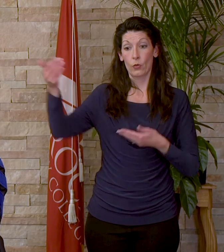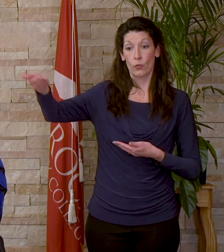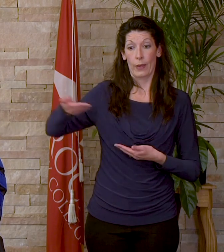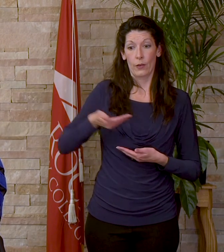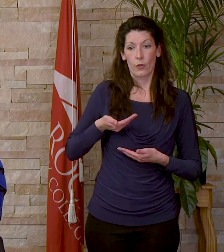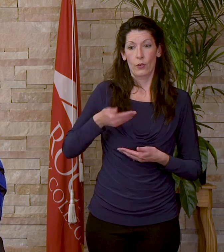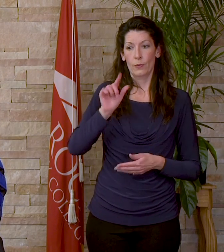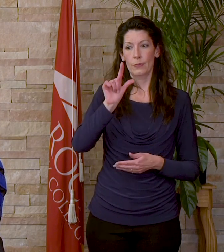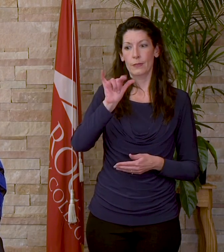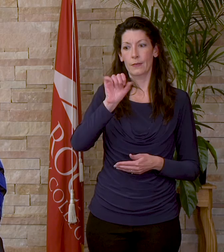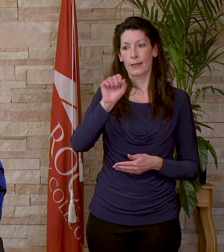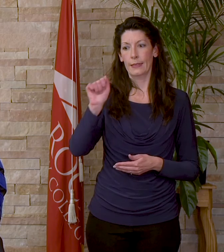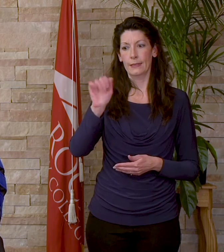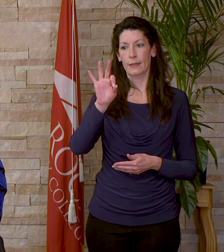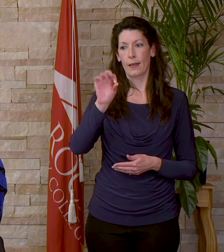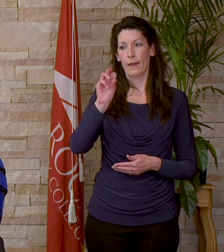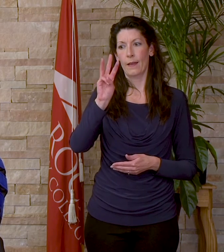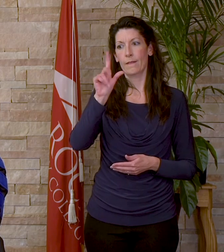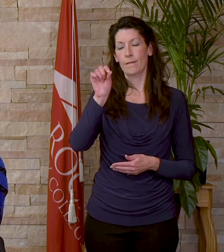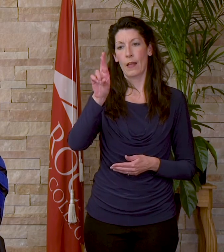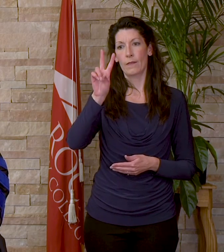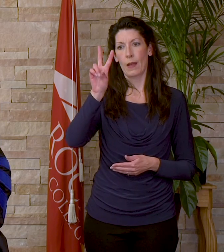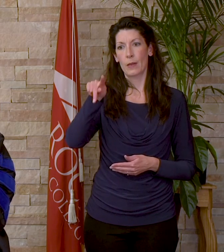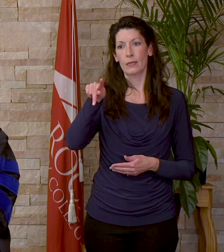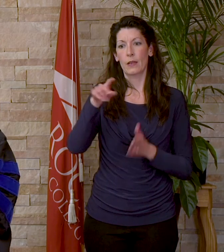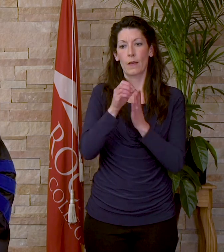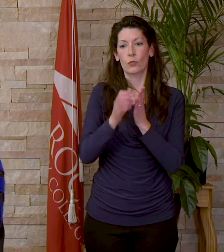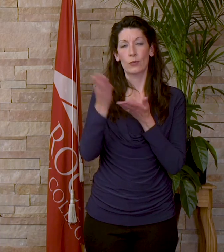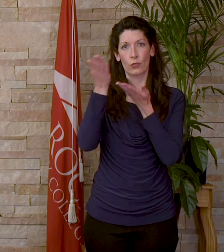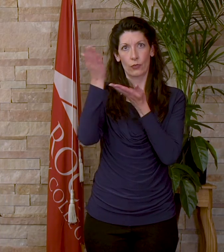Dr. Lisa Fowler, Vice President of student services.